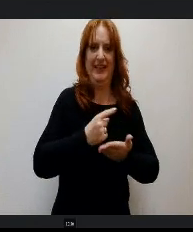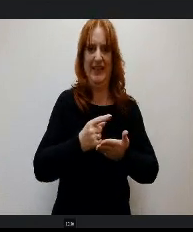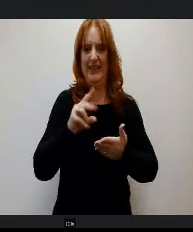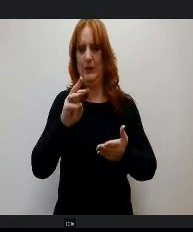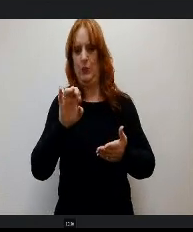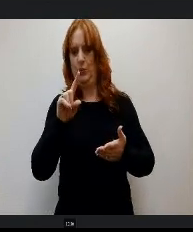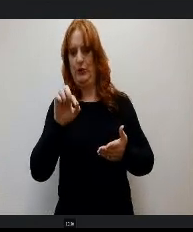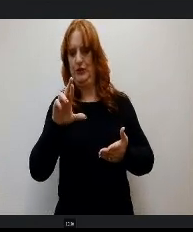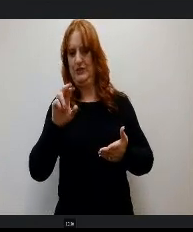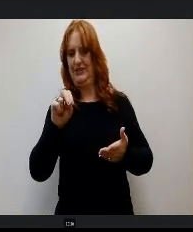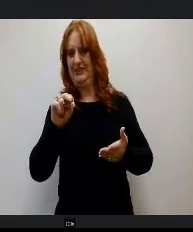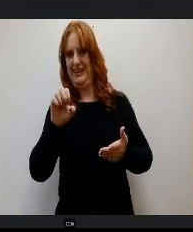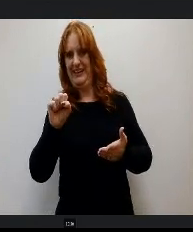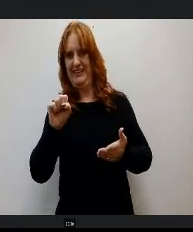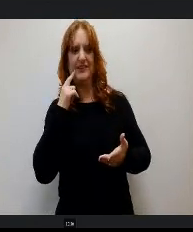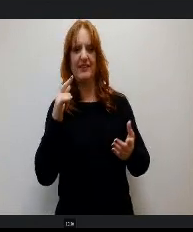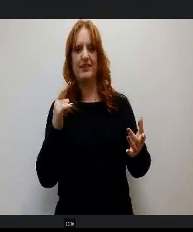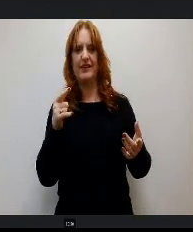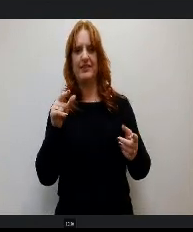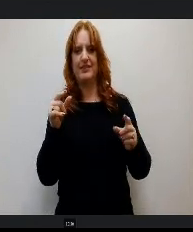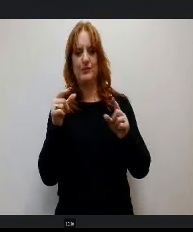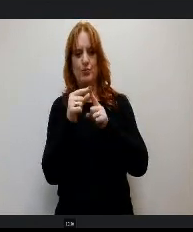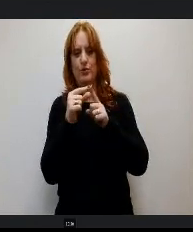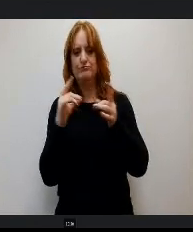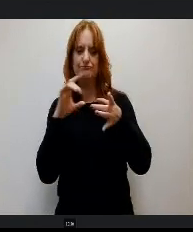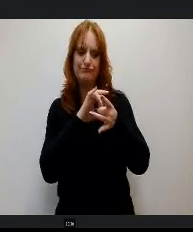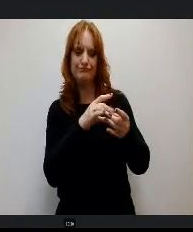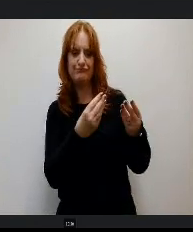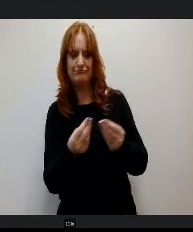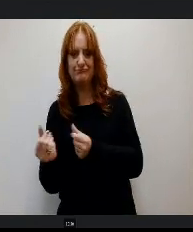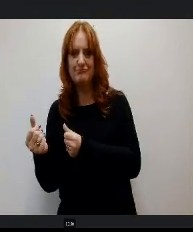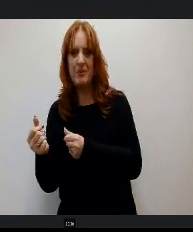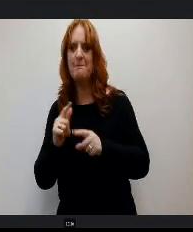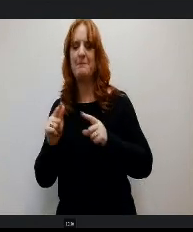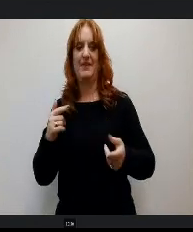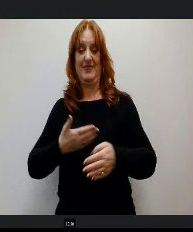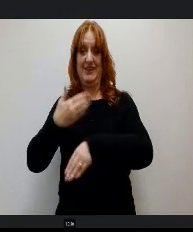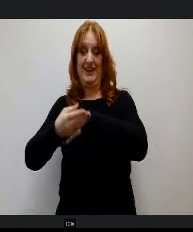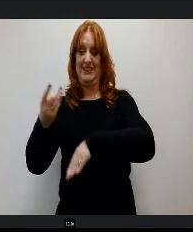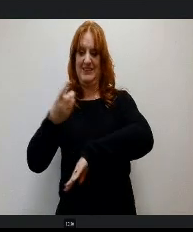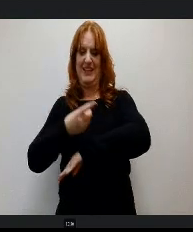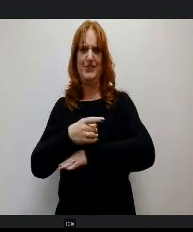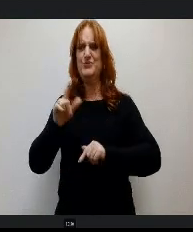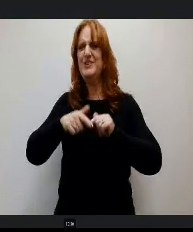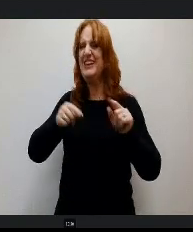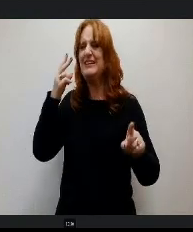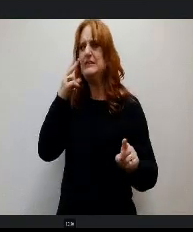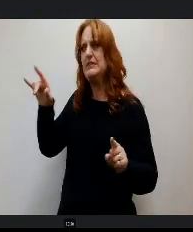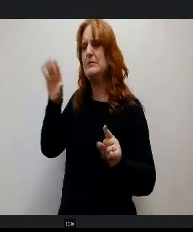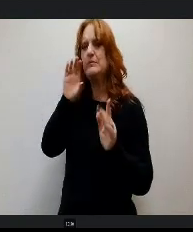And so the next day he came back with you can't tell, but it is a